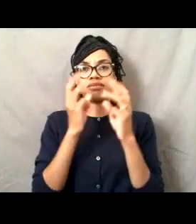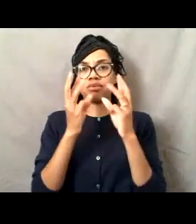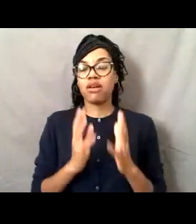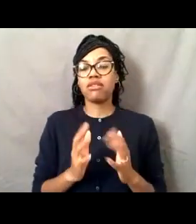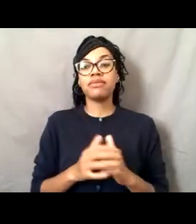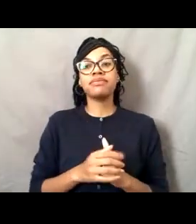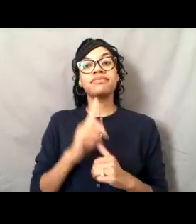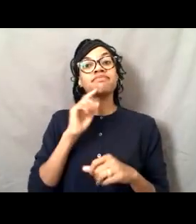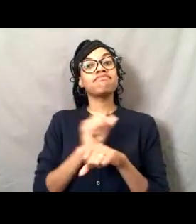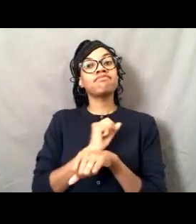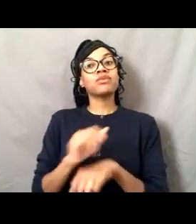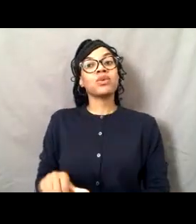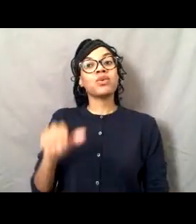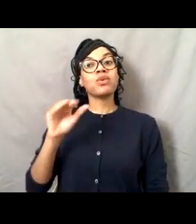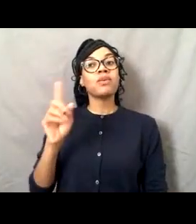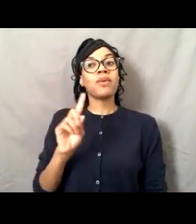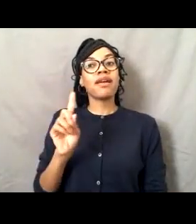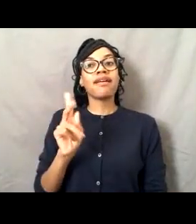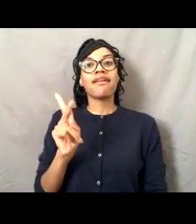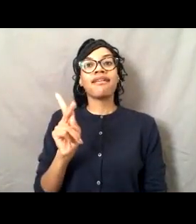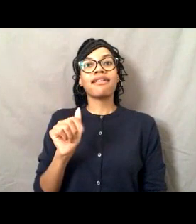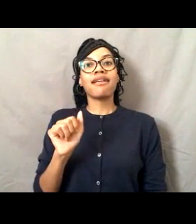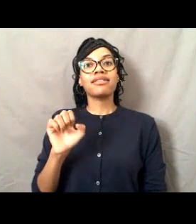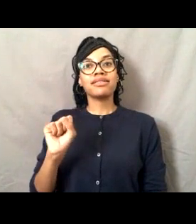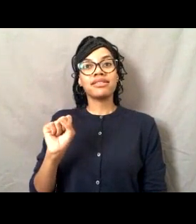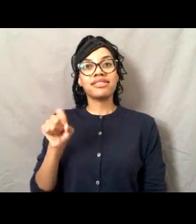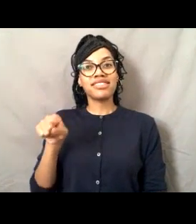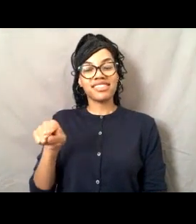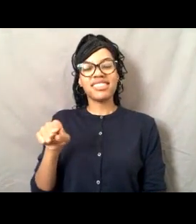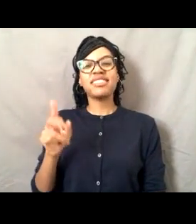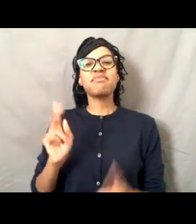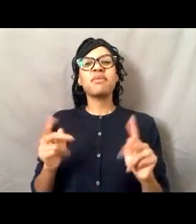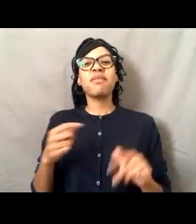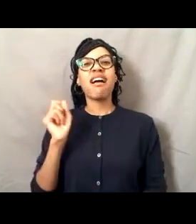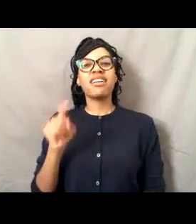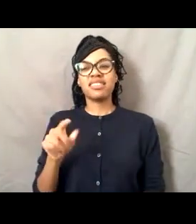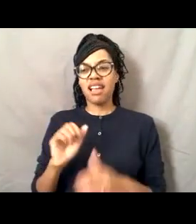And you might be asking, well, how did you get from as far away